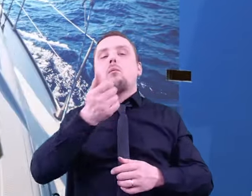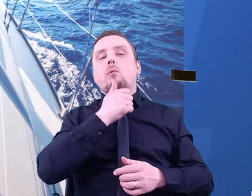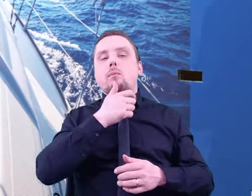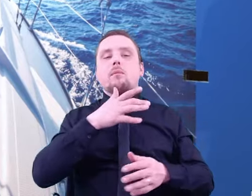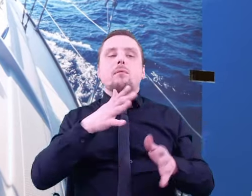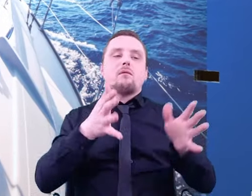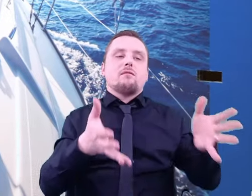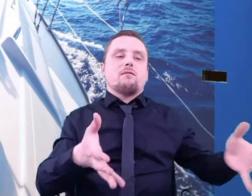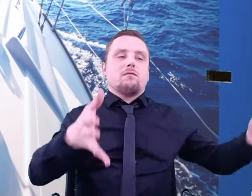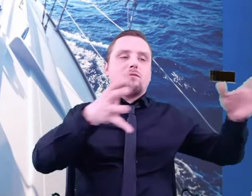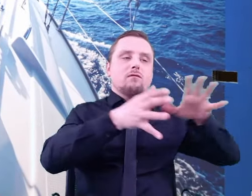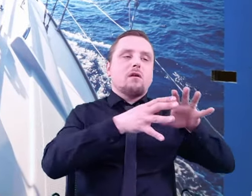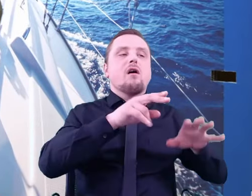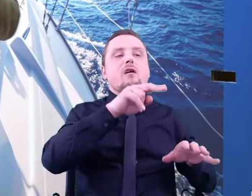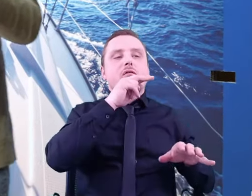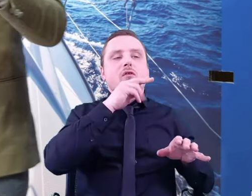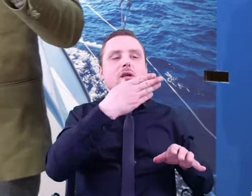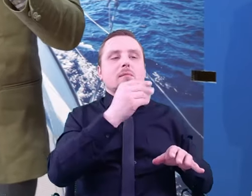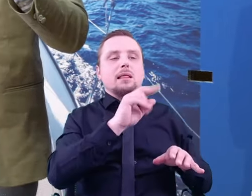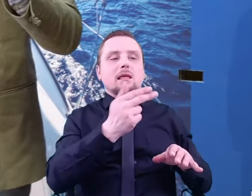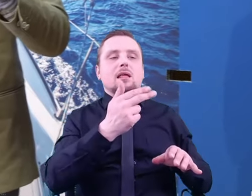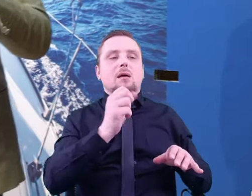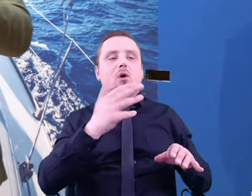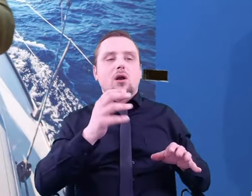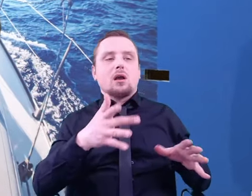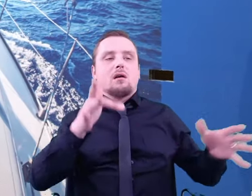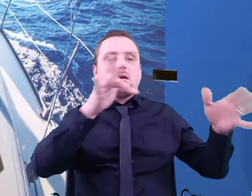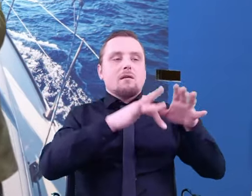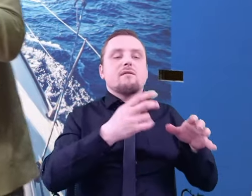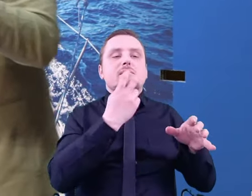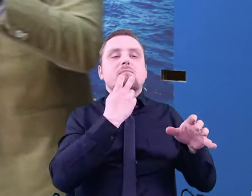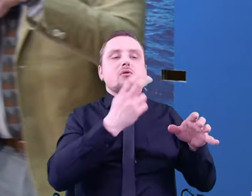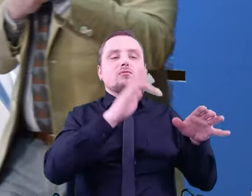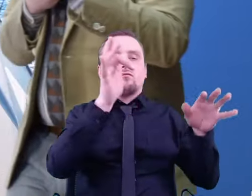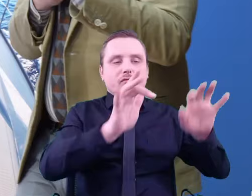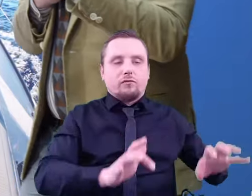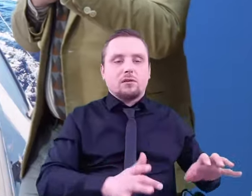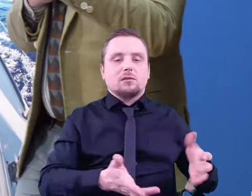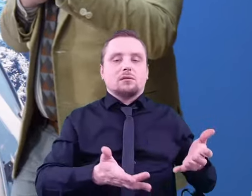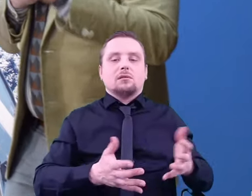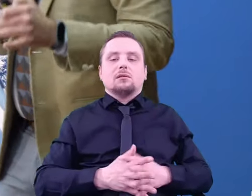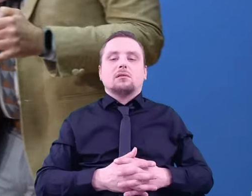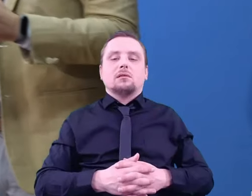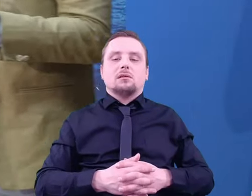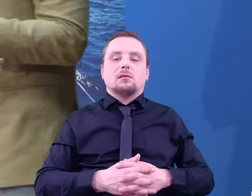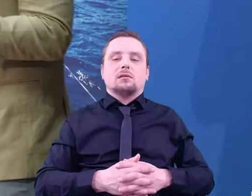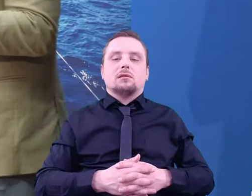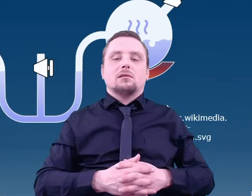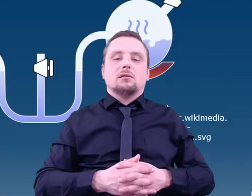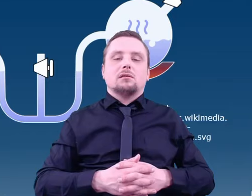heated it all up and simulated electrical discharges. As a result, the 13 aminoacids were created.